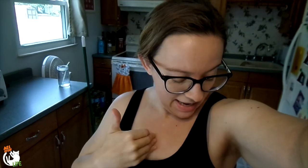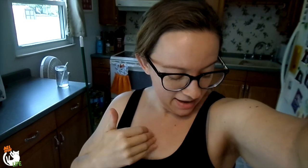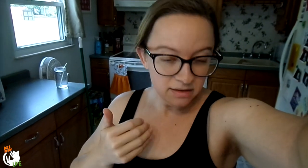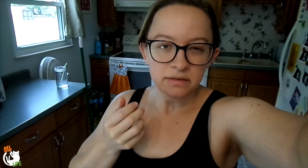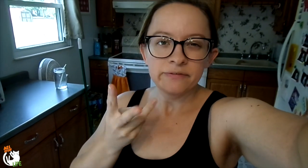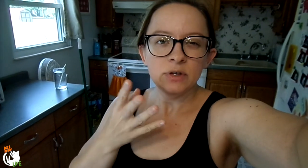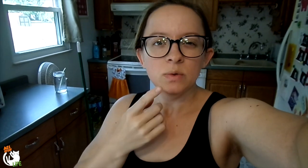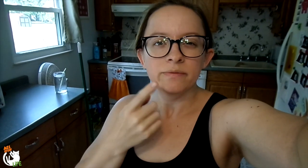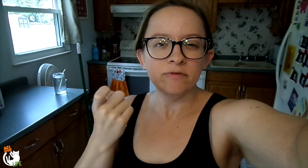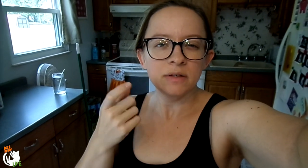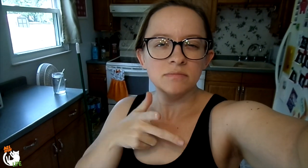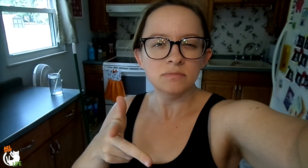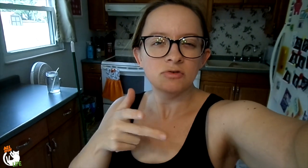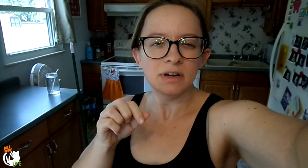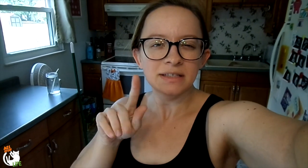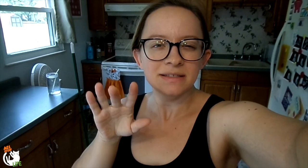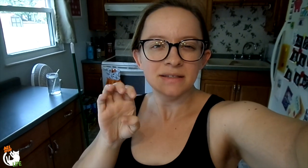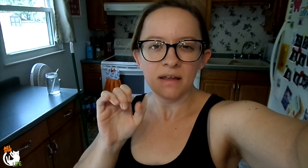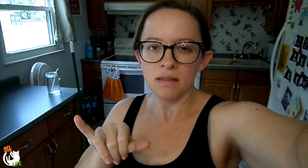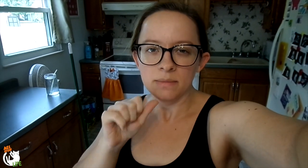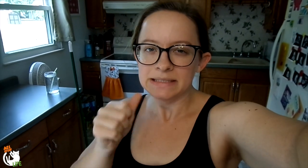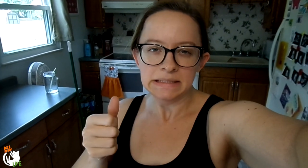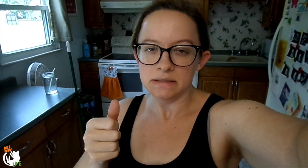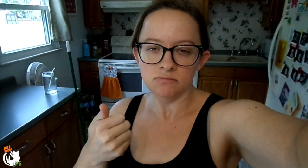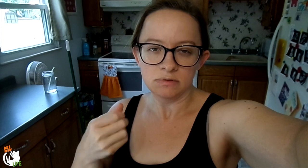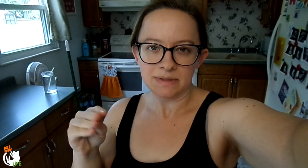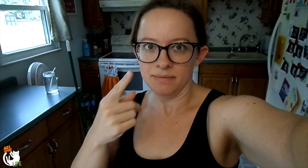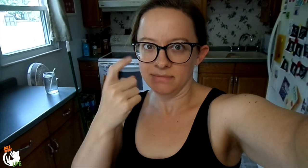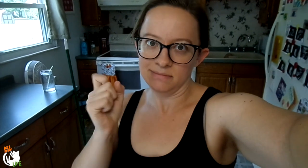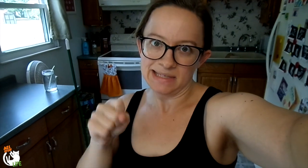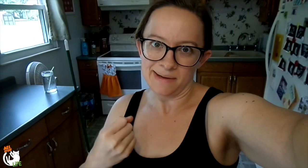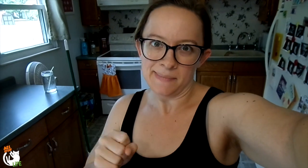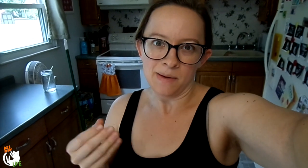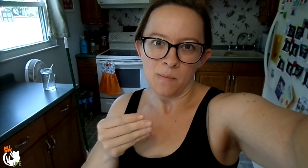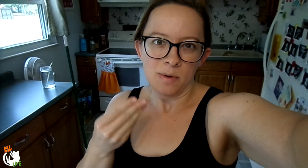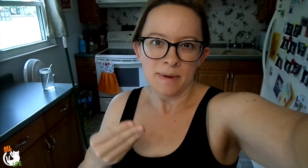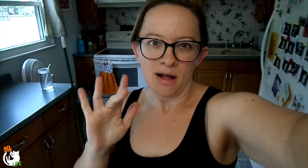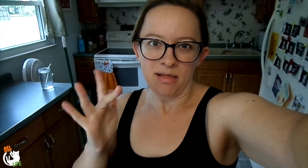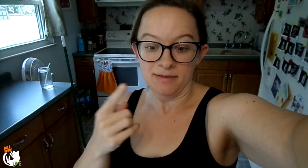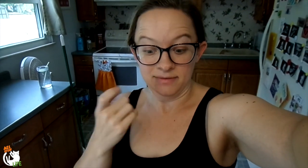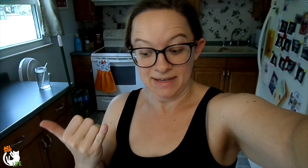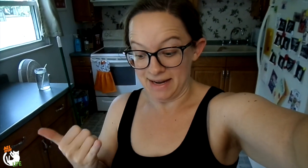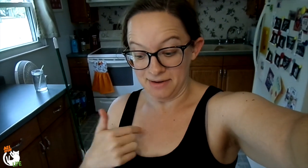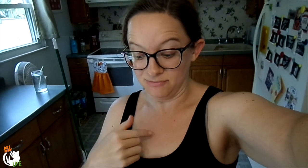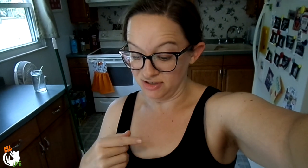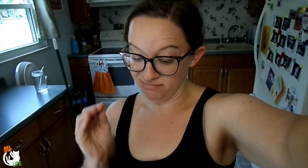I had a few from the garage sale that we didn't actually try to sell because I figure we could make more money online.